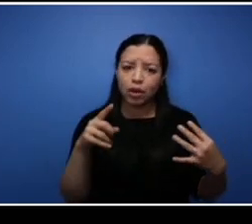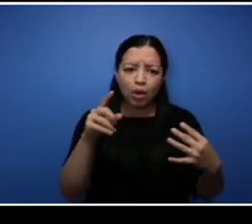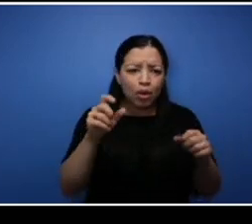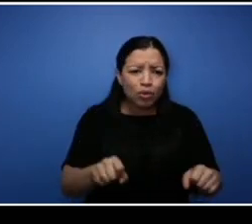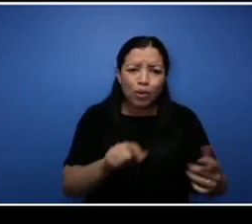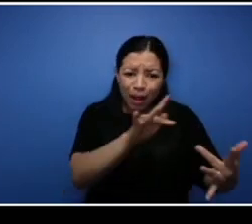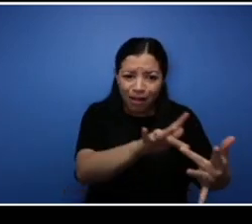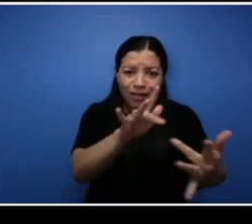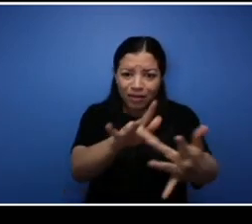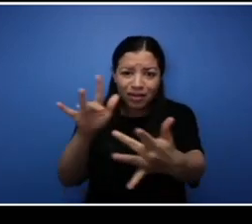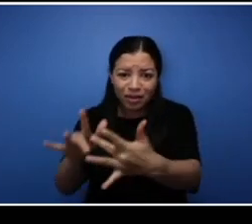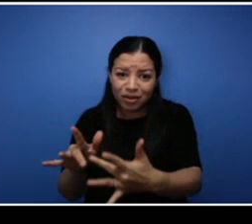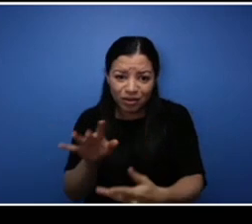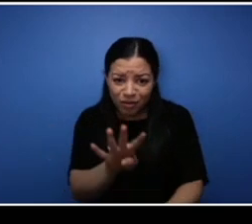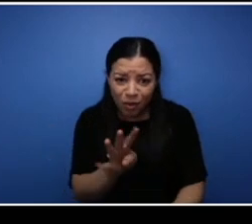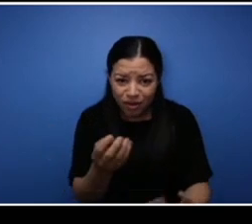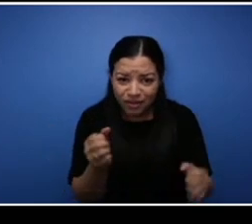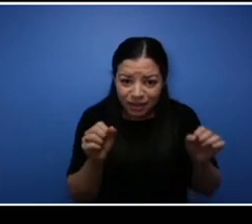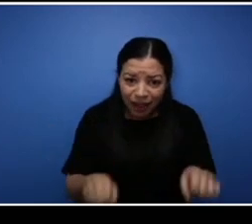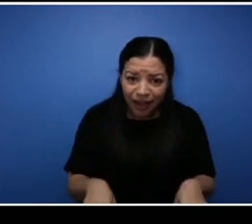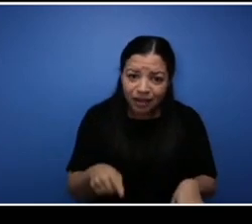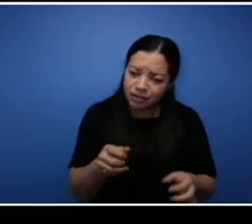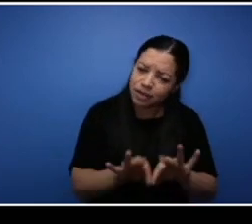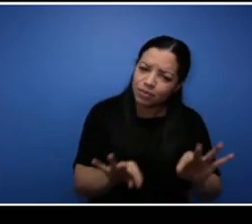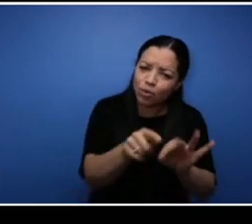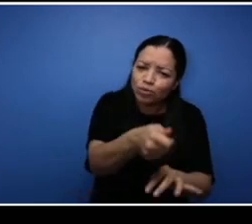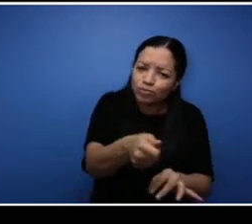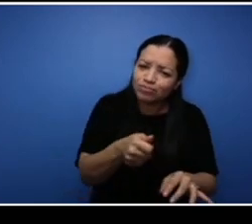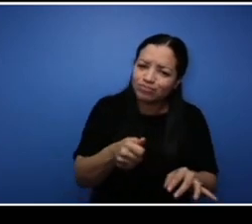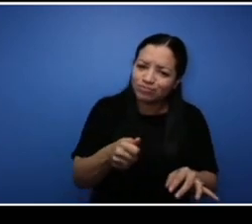as long as you conduct yourself professionally and you really are passionate, I'm sure all